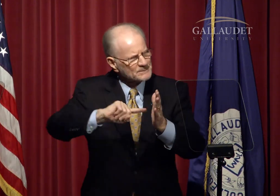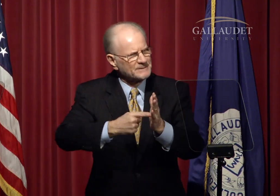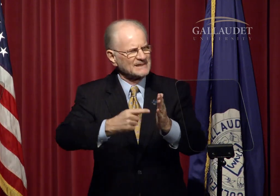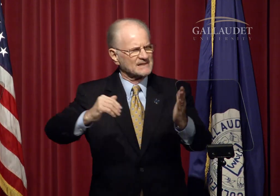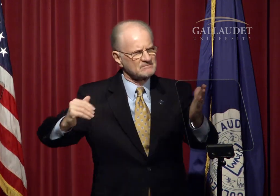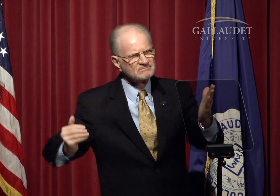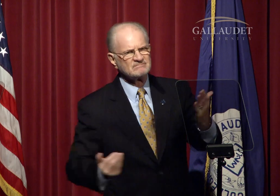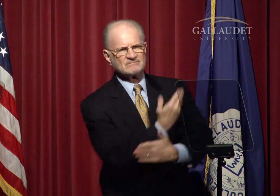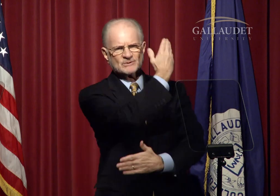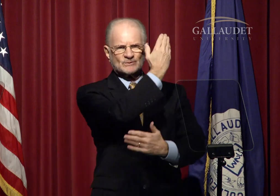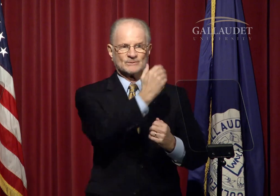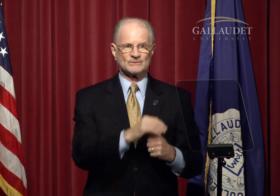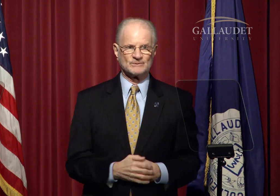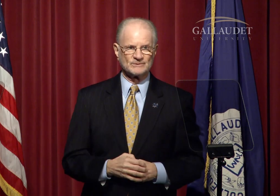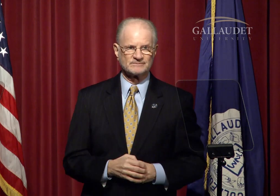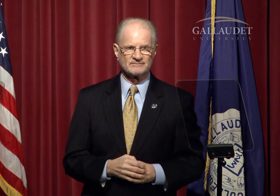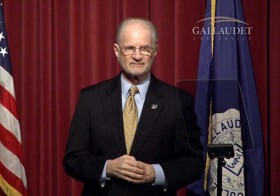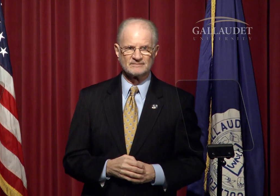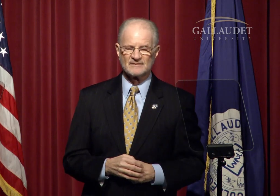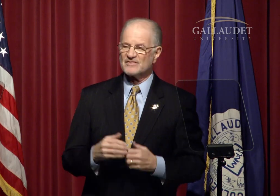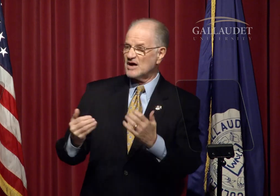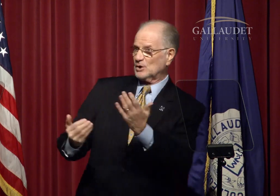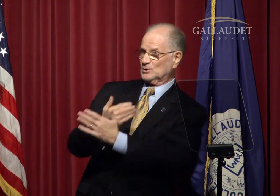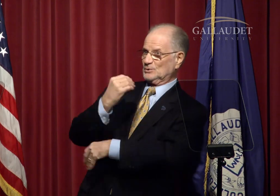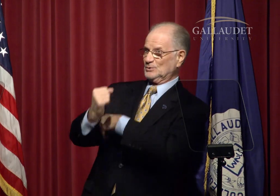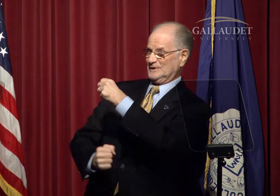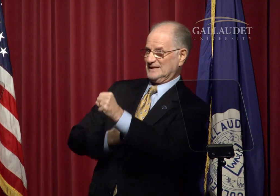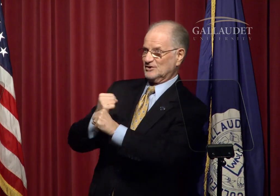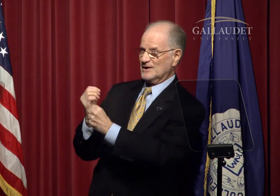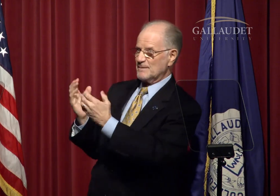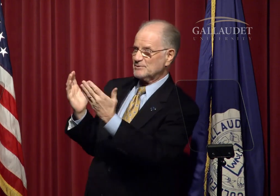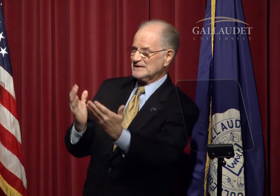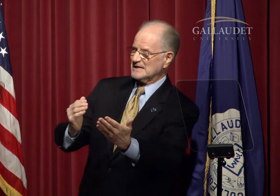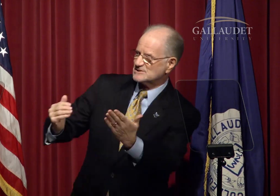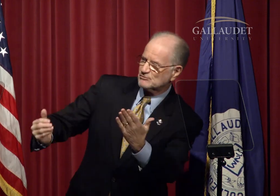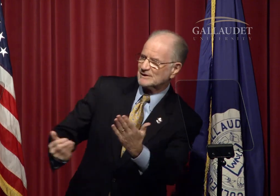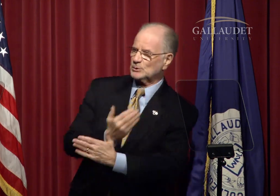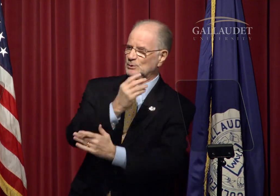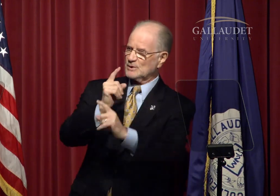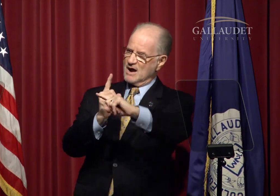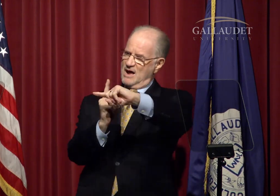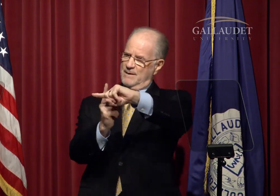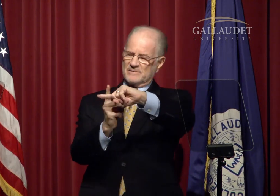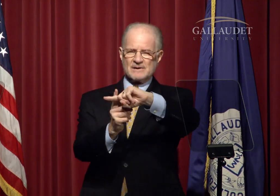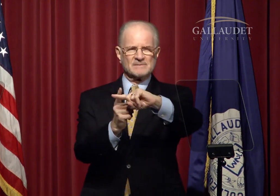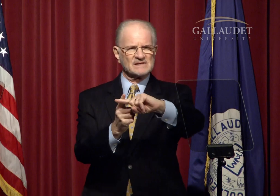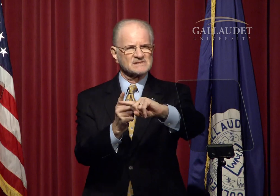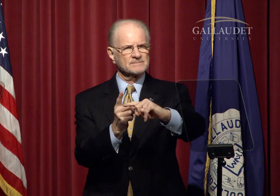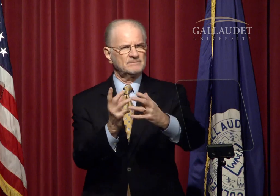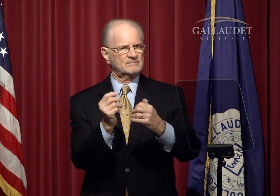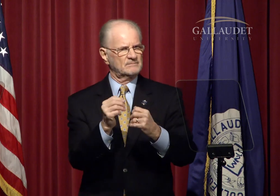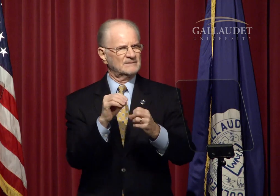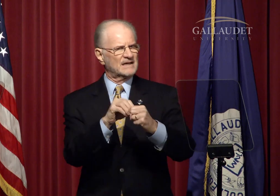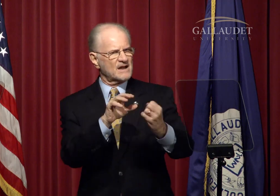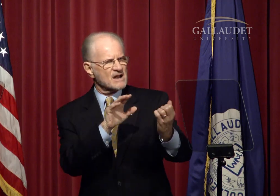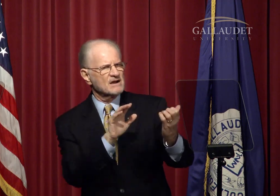as we begin anew. The New Year brings renewed optimism